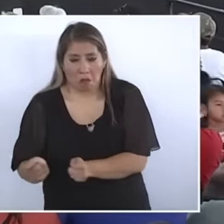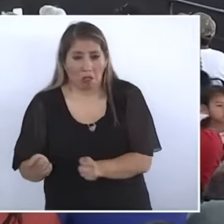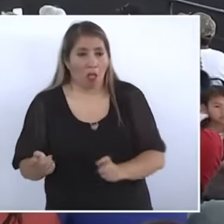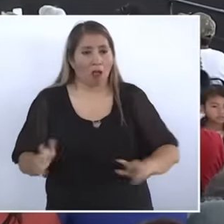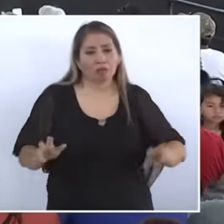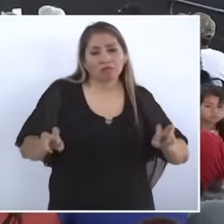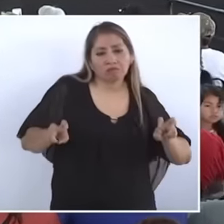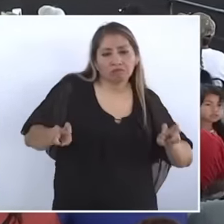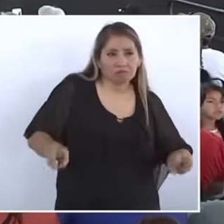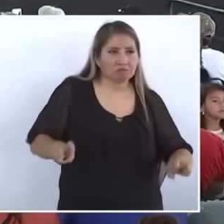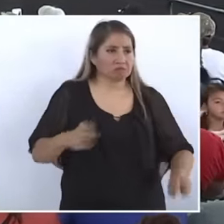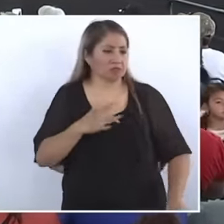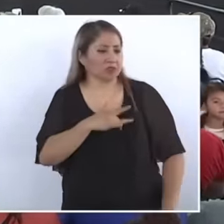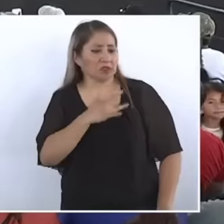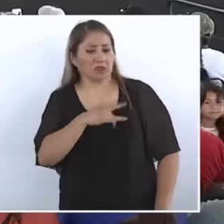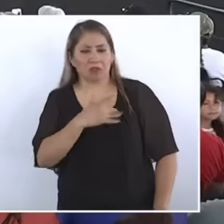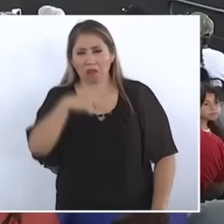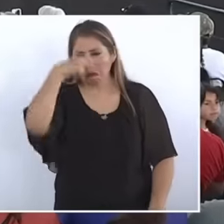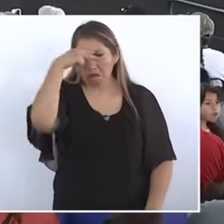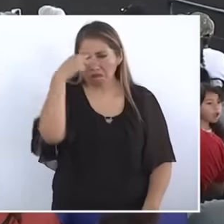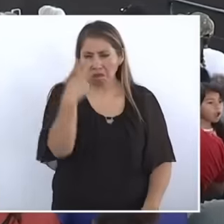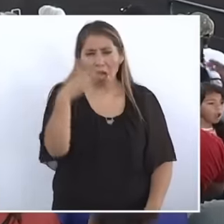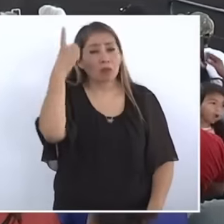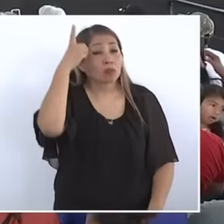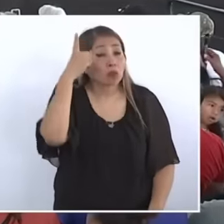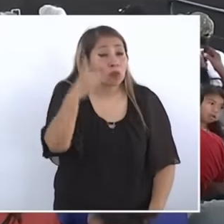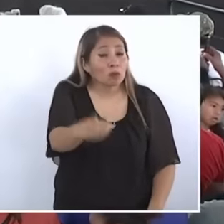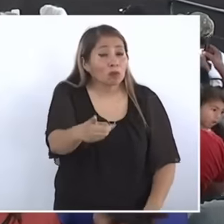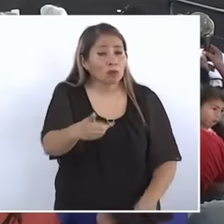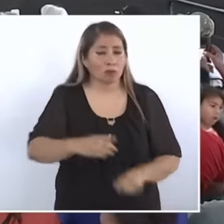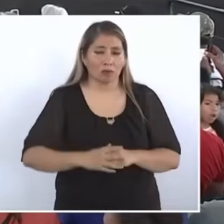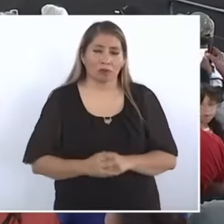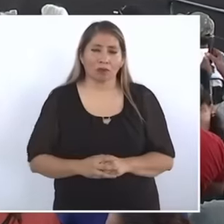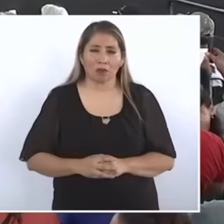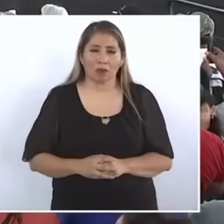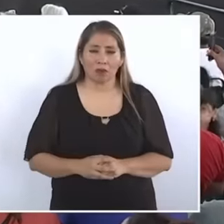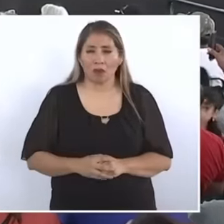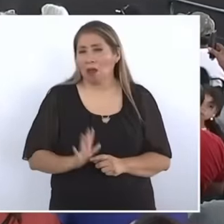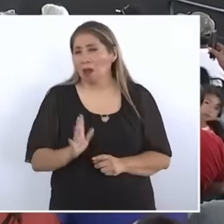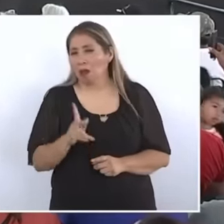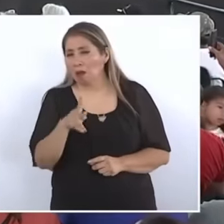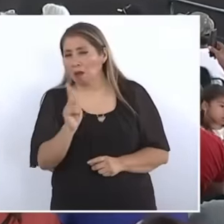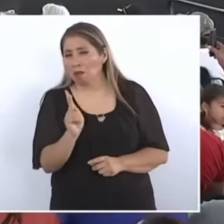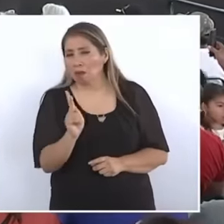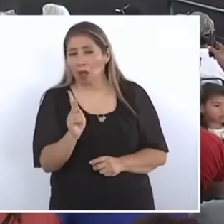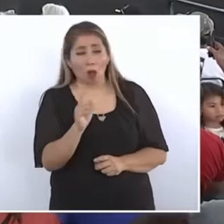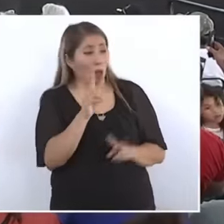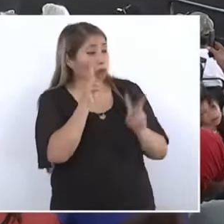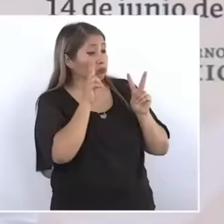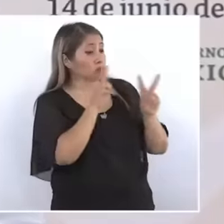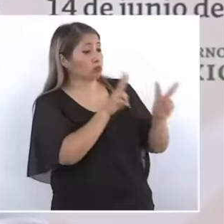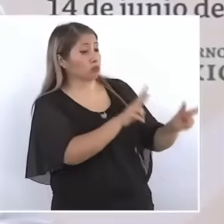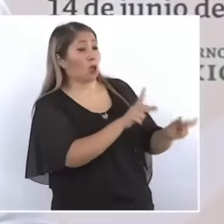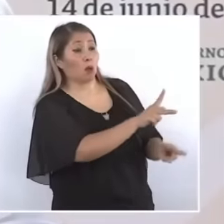owners of Mexico they only turned to the people. Let's see when They needed